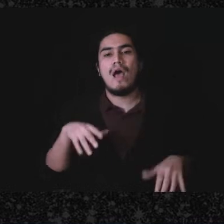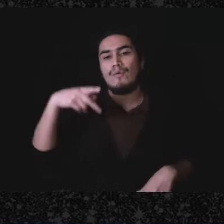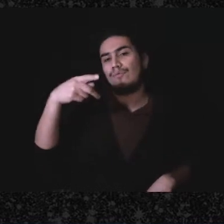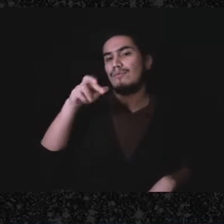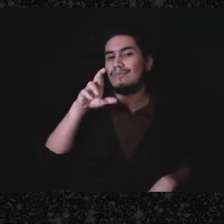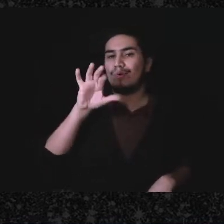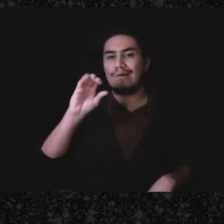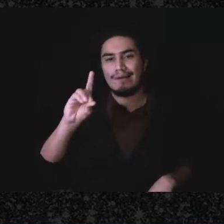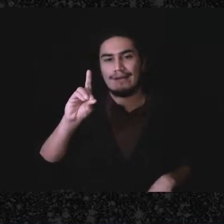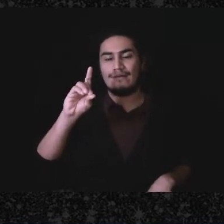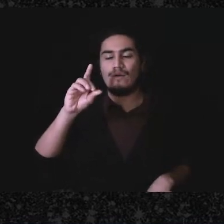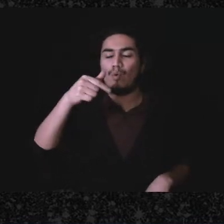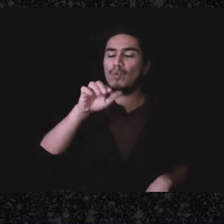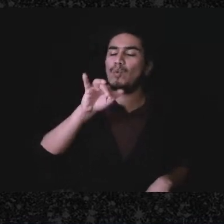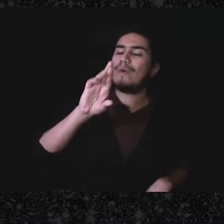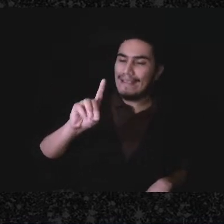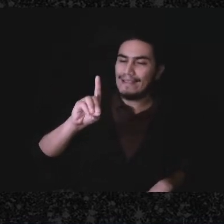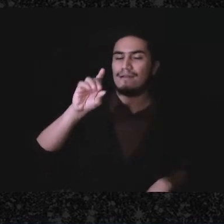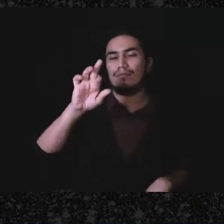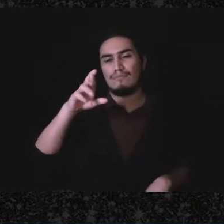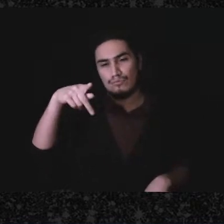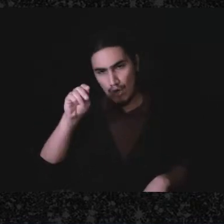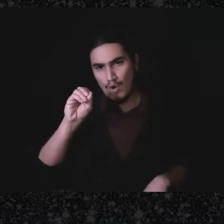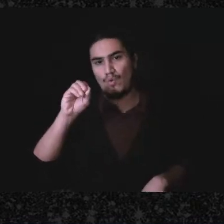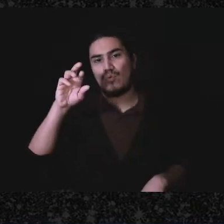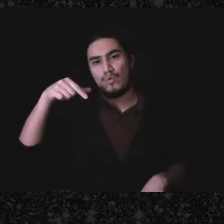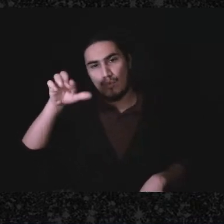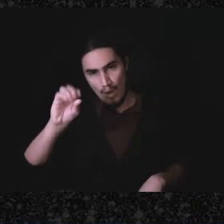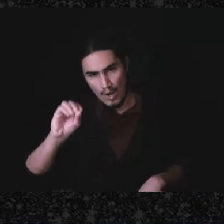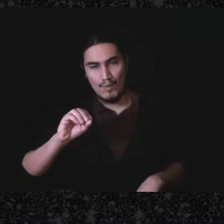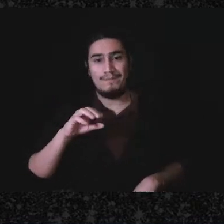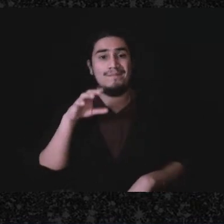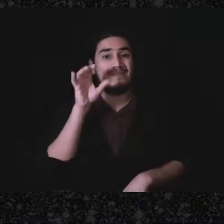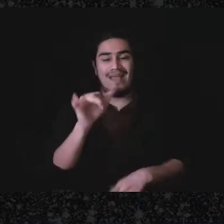This is essentially the same definition that we gave, and the important thing there is